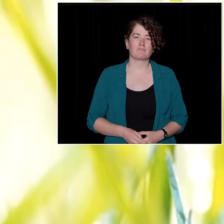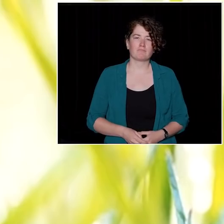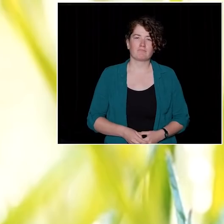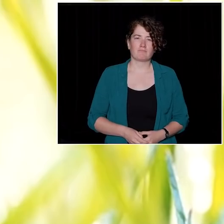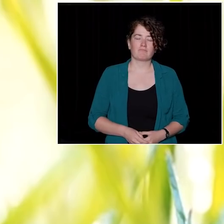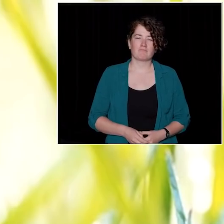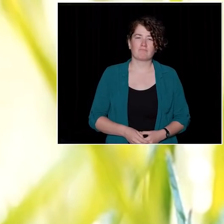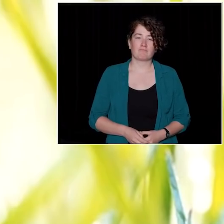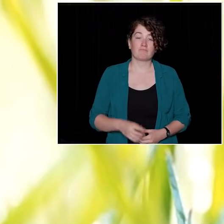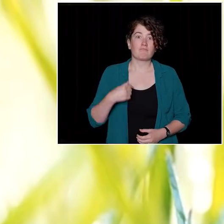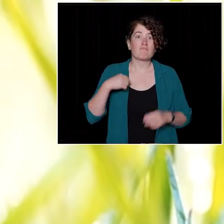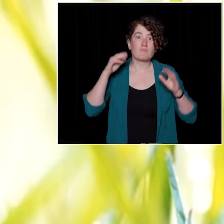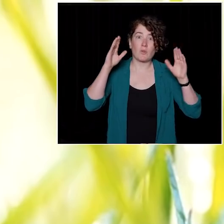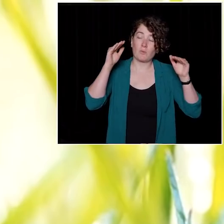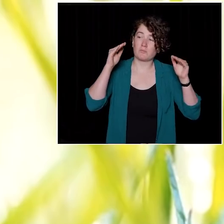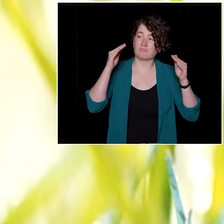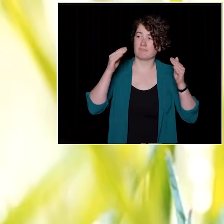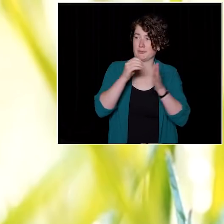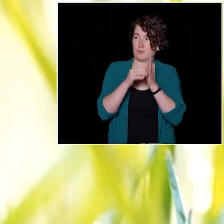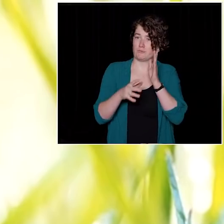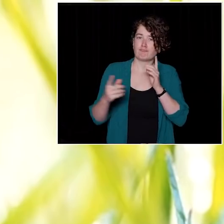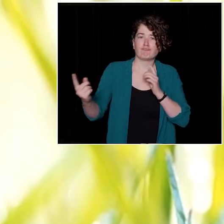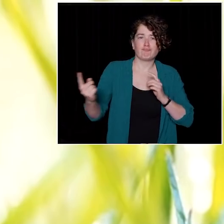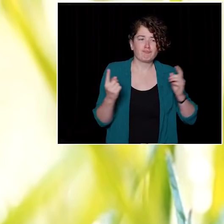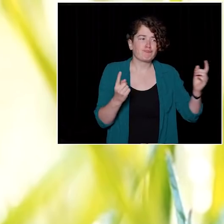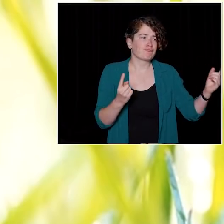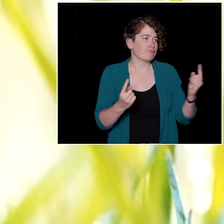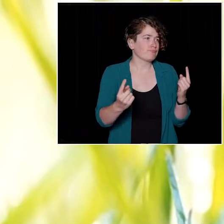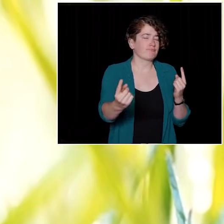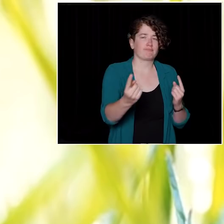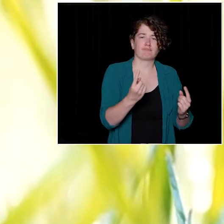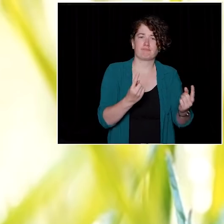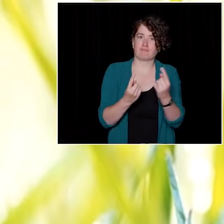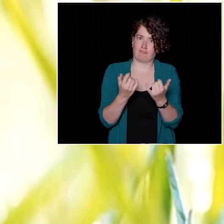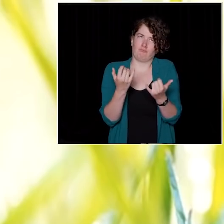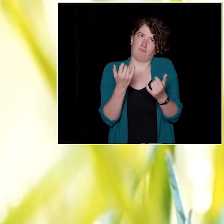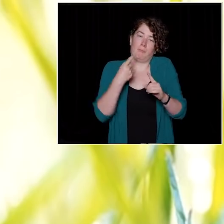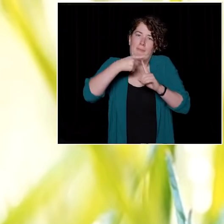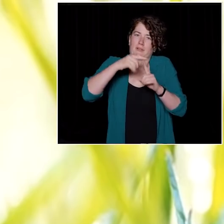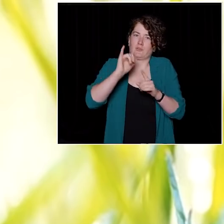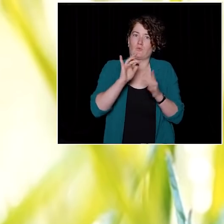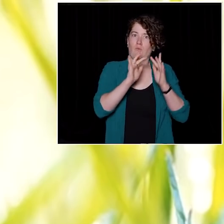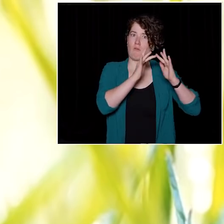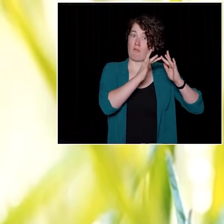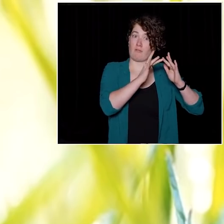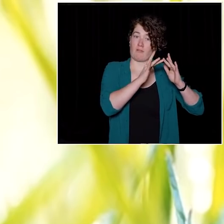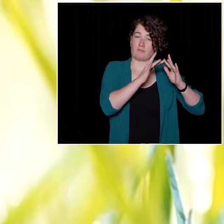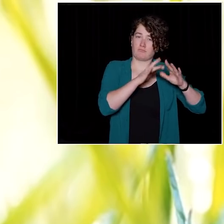I hope that as the students come to the university and attend their classes virtually,